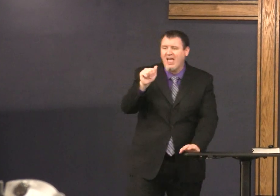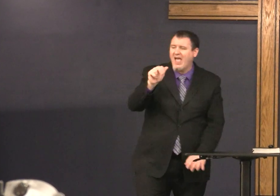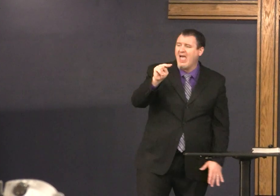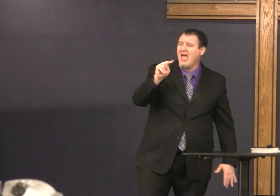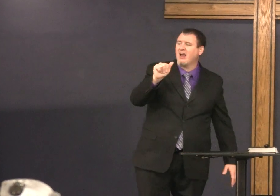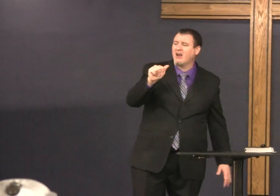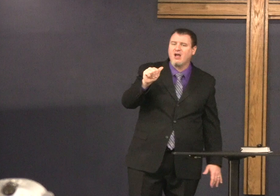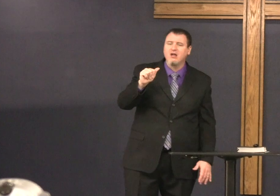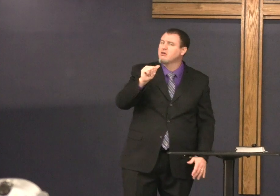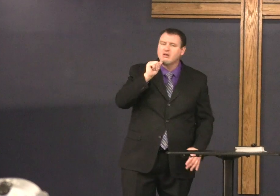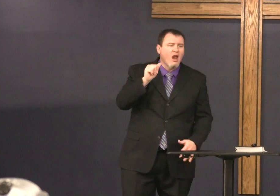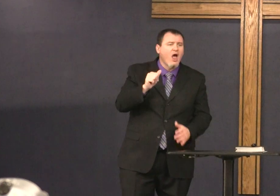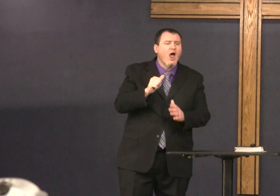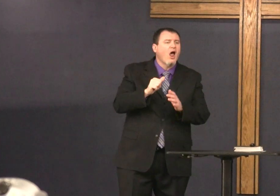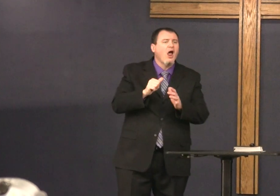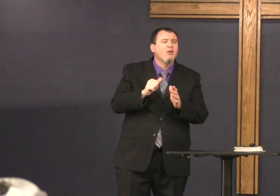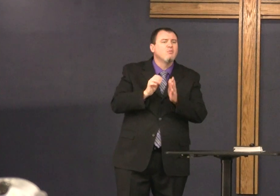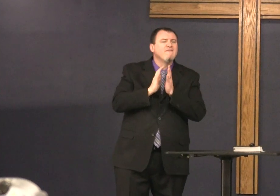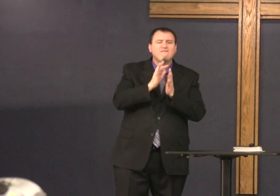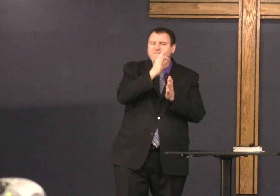imagine if Simeon or Anna didn't